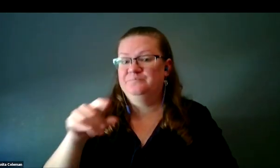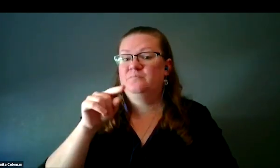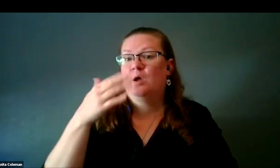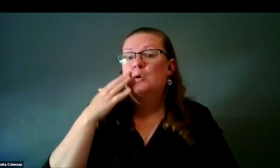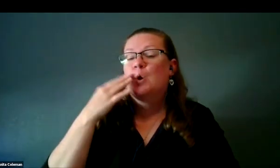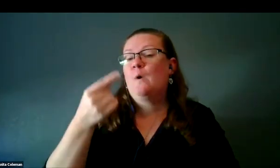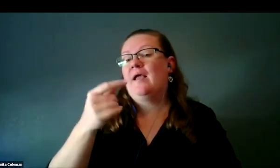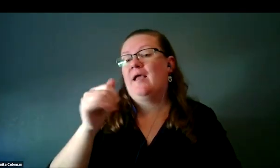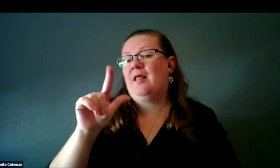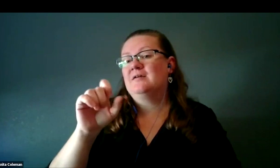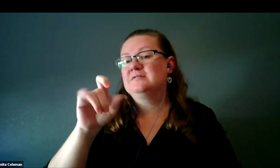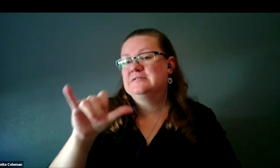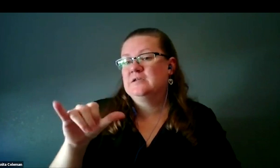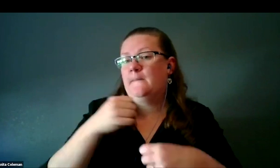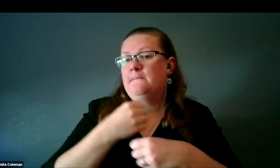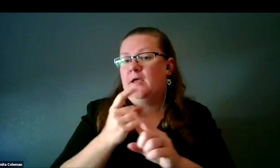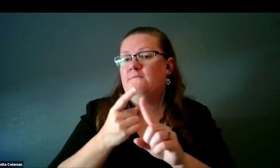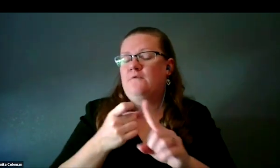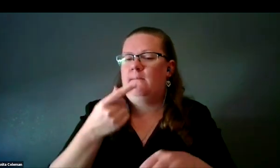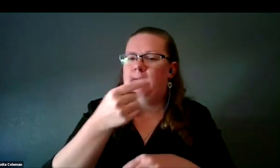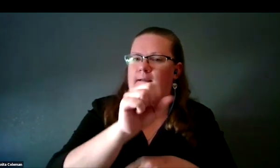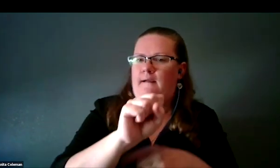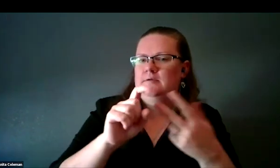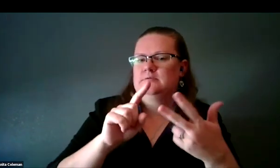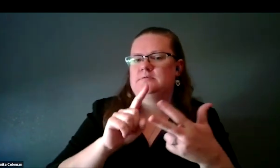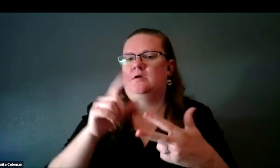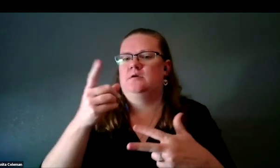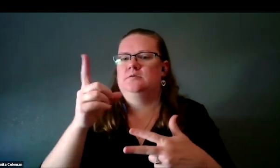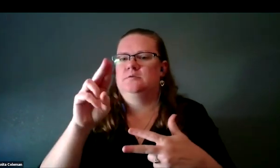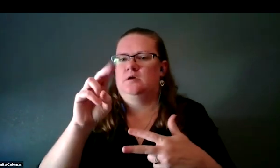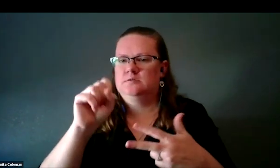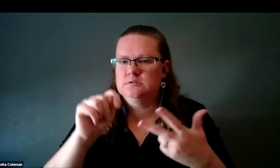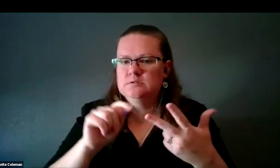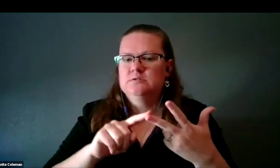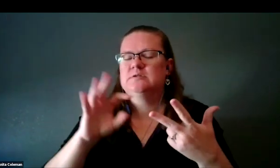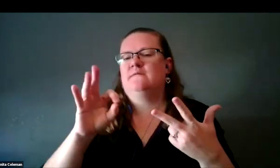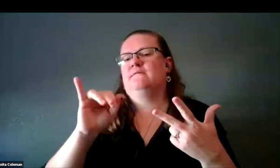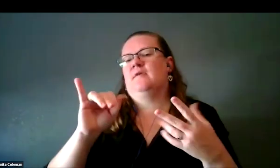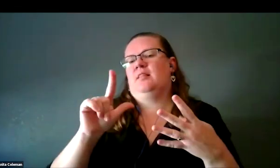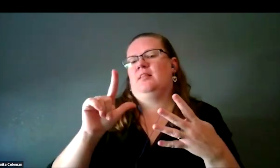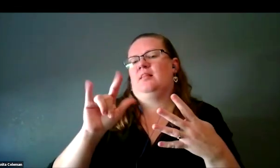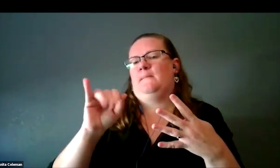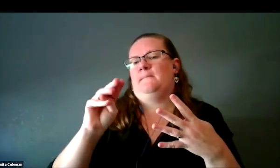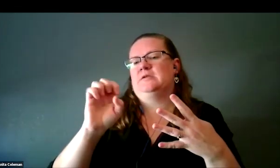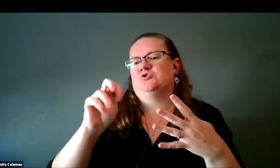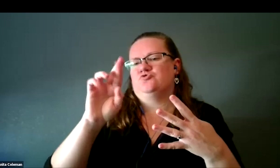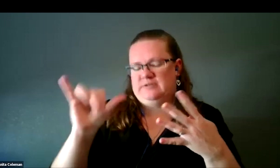Gas, dust, filamentary structure, and star clusters. We already had our template made,